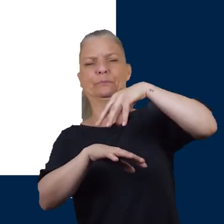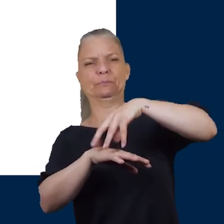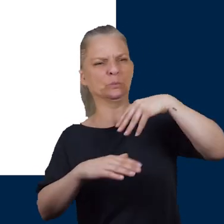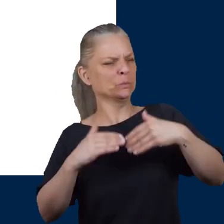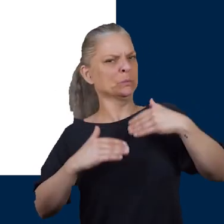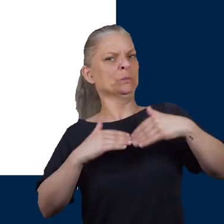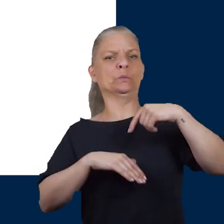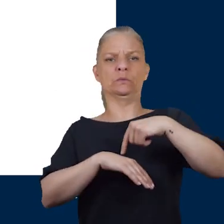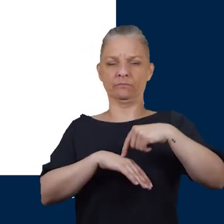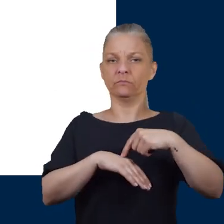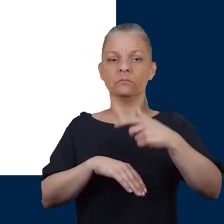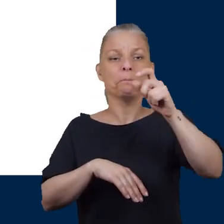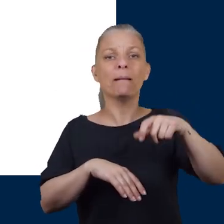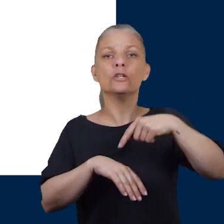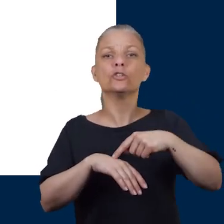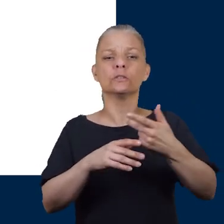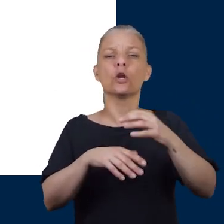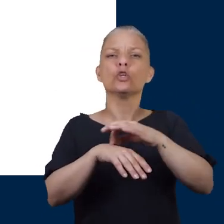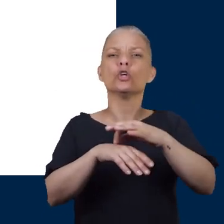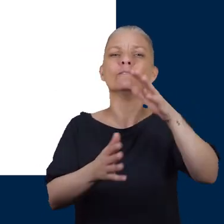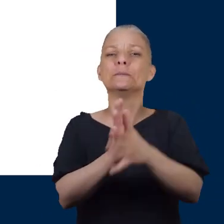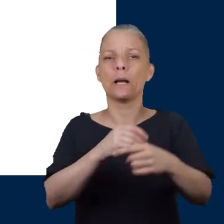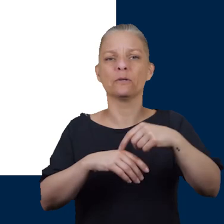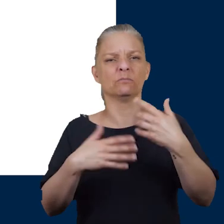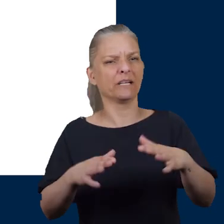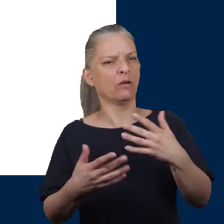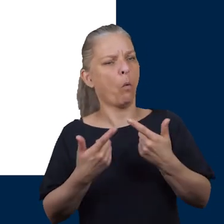underneath the ball of their foot or their feet feel freezing but they're actually warm to touch.